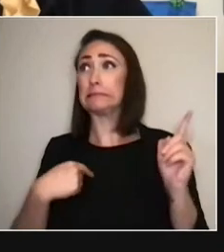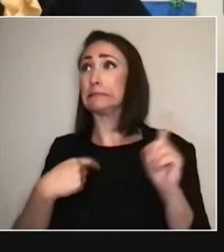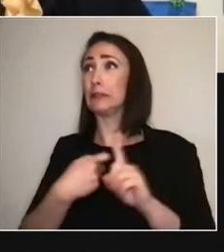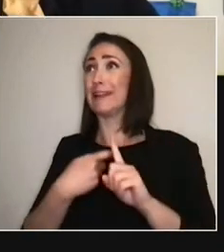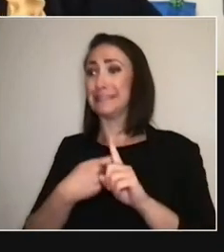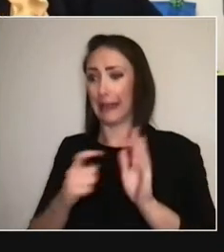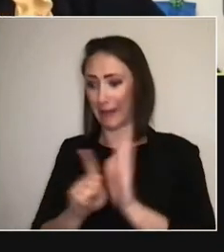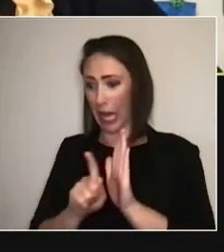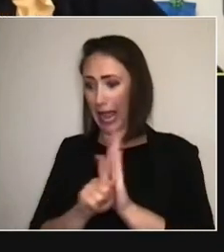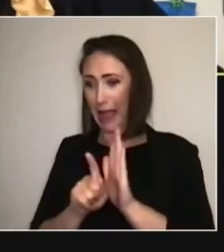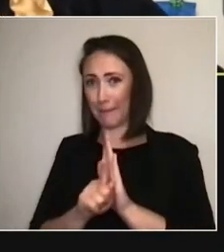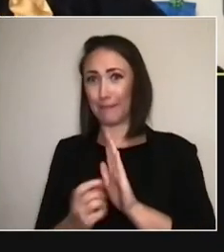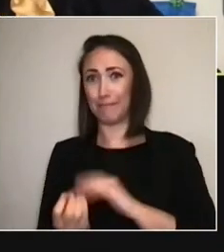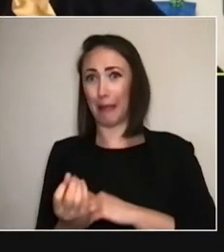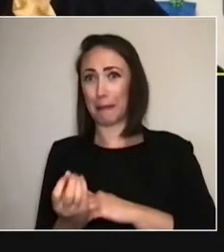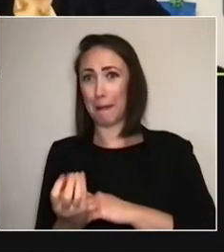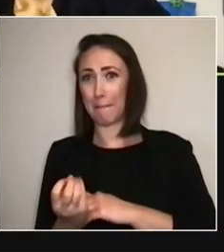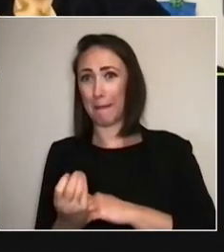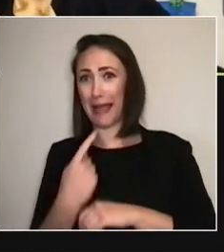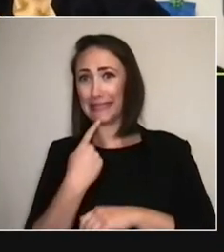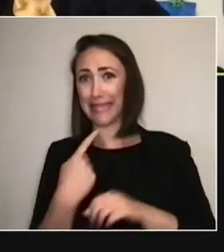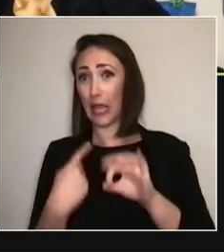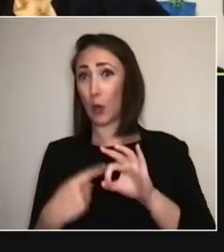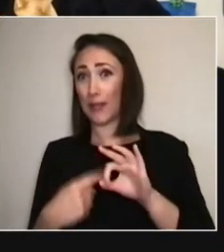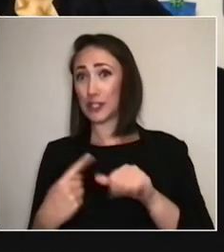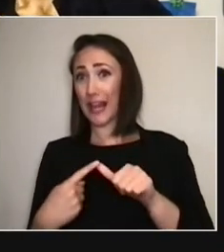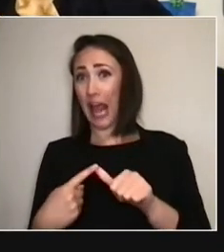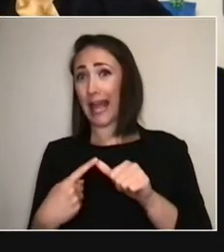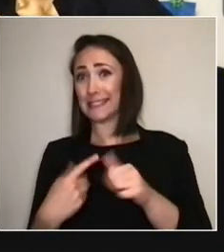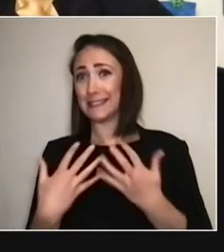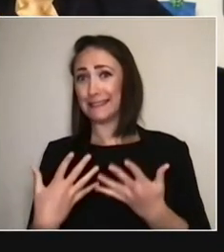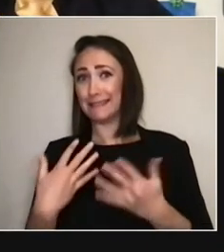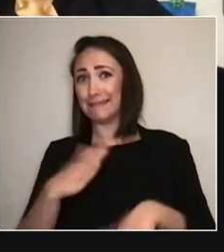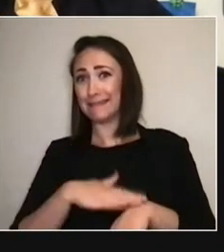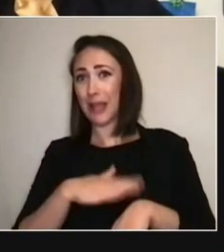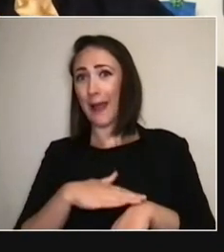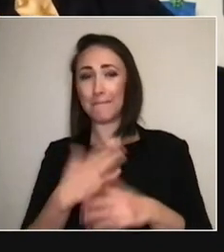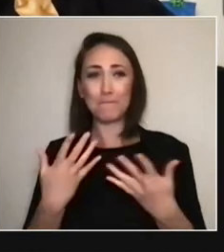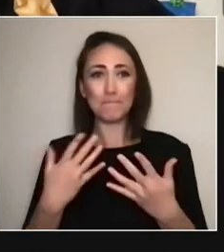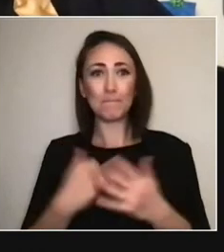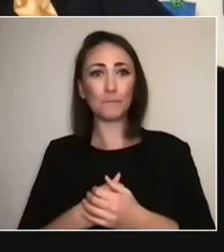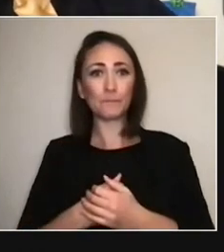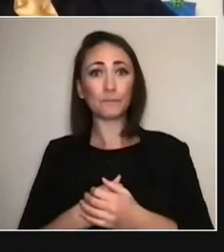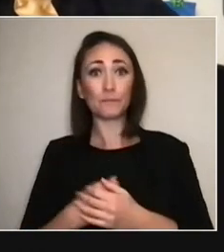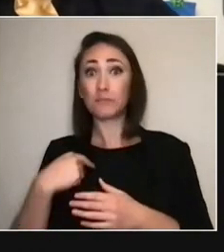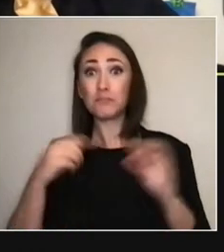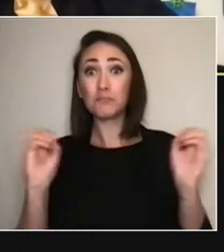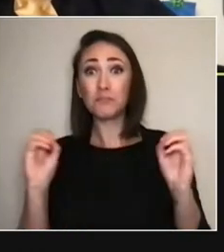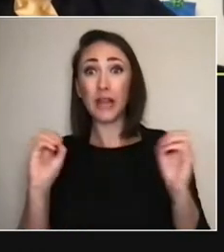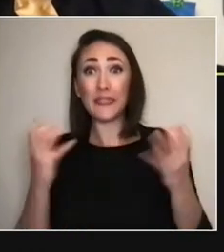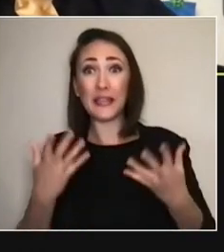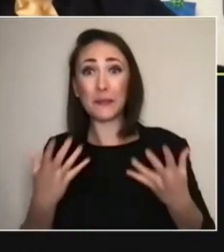that it might be time for questions. - Yes, absolutely. I don't have any in front of me. Do you have any?